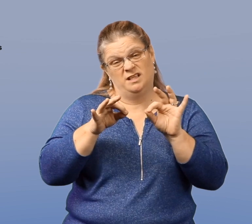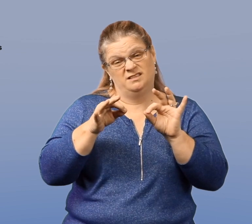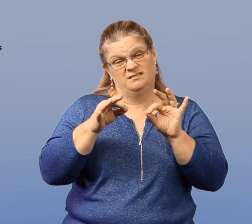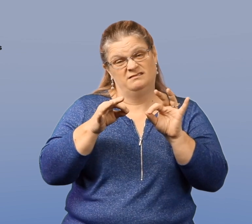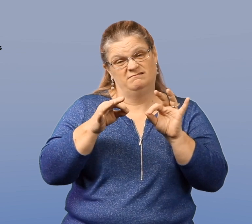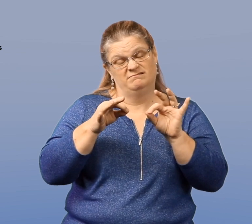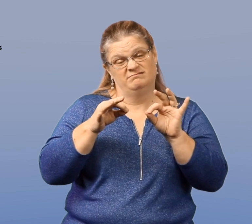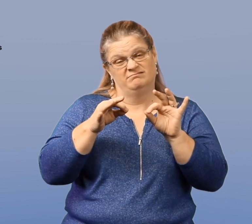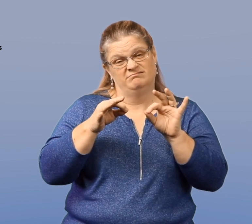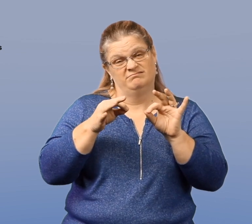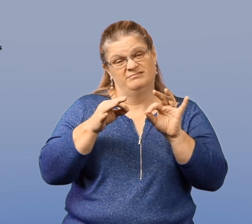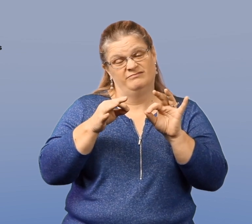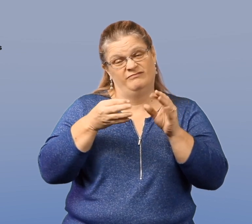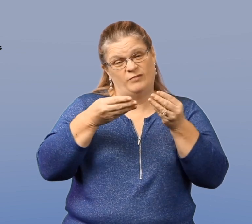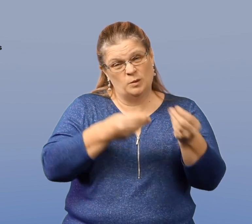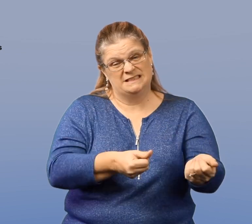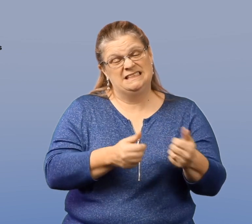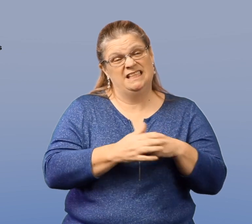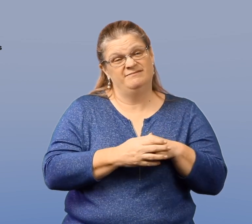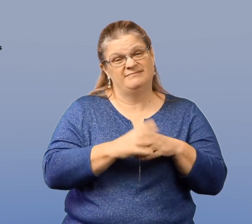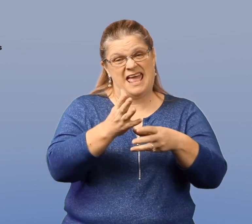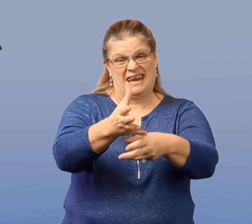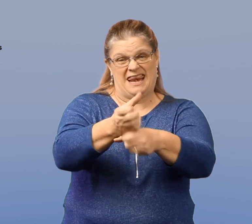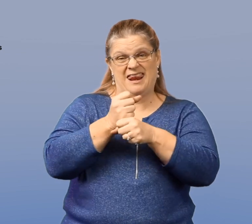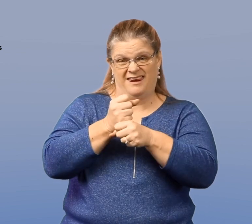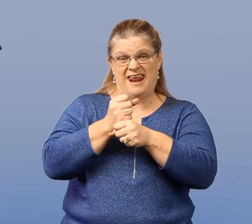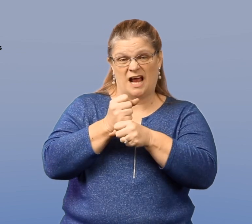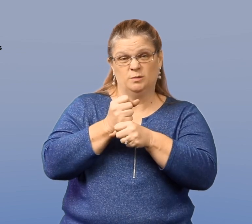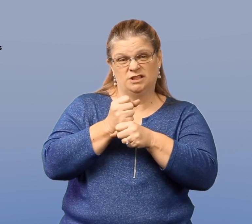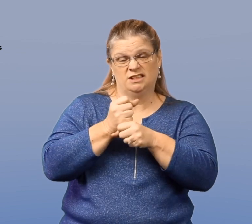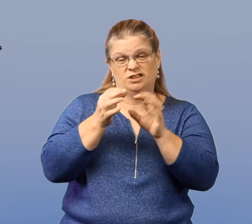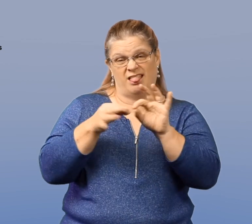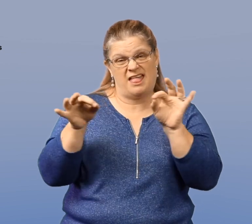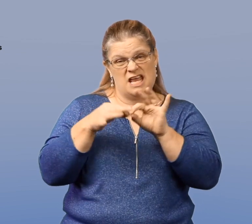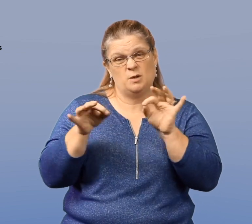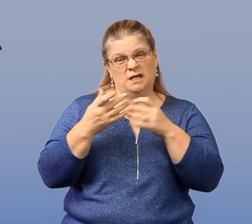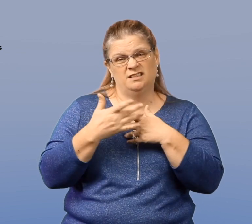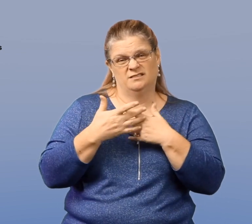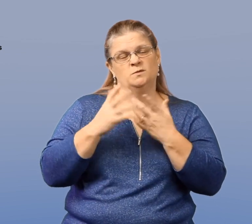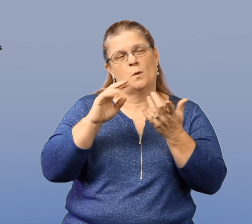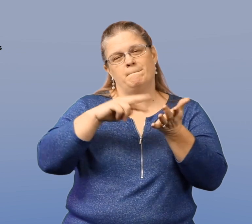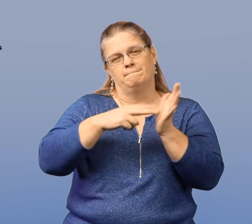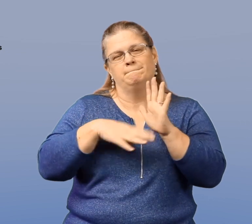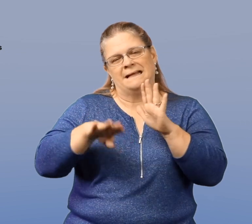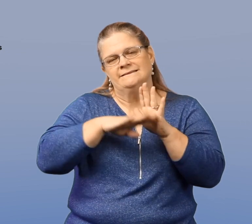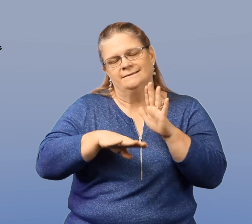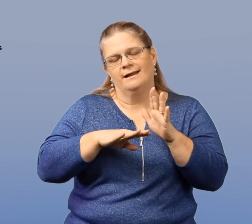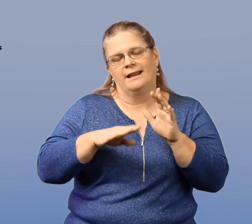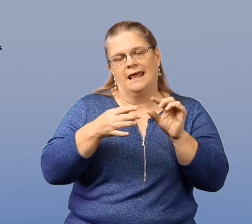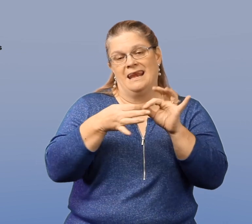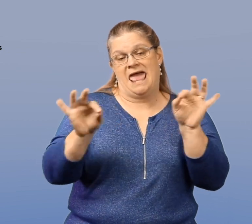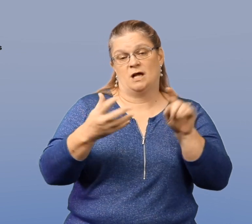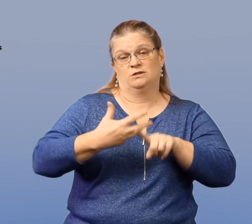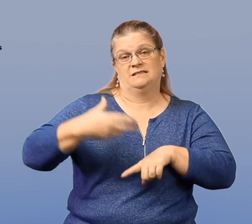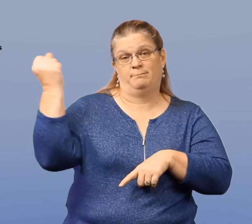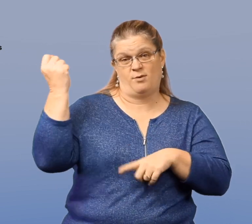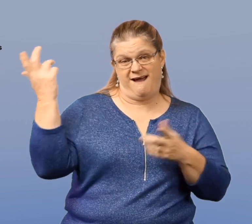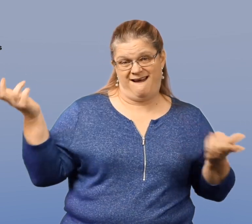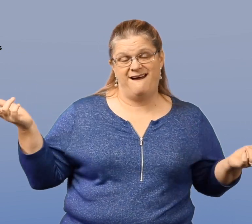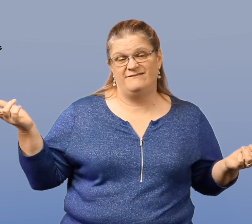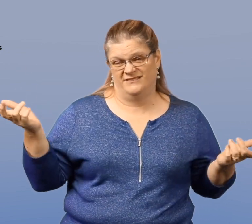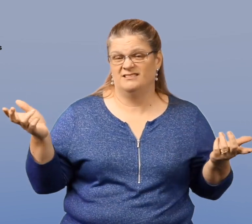Both language fluency and receptive language can be impacted which leads to language deprivation,